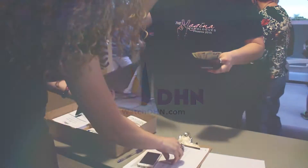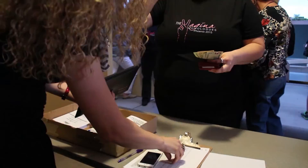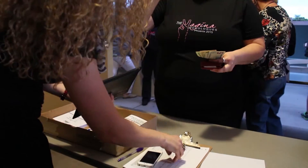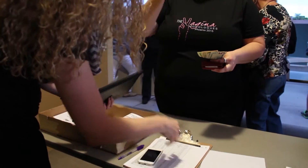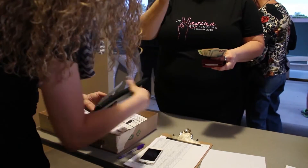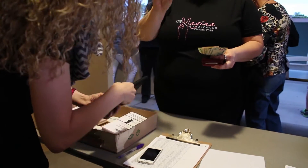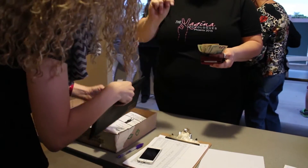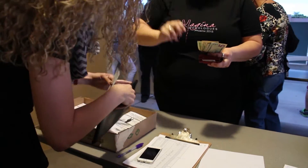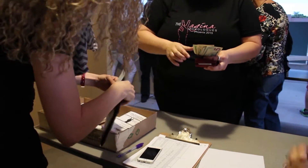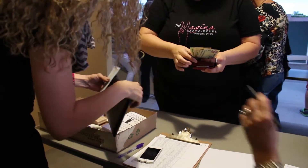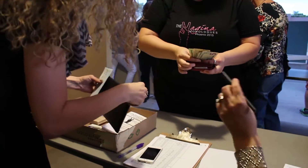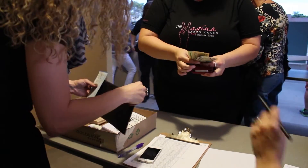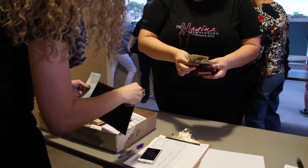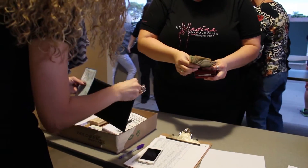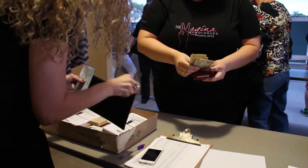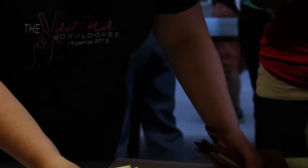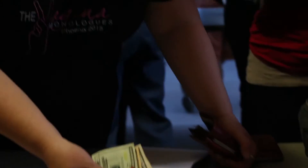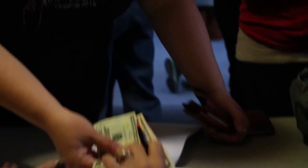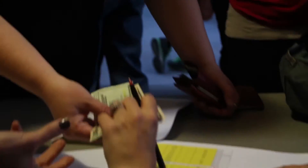(knocks table) (unzips bag)